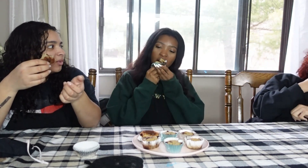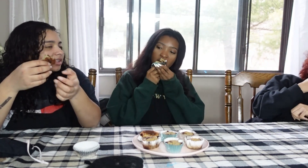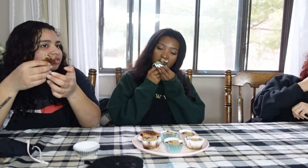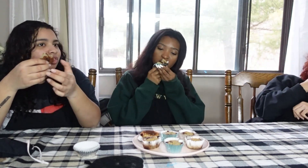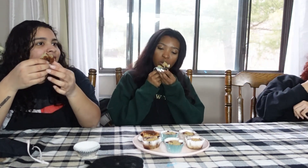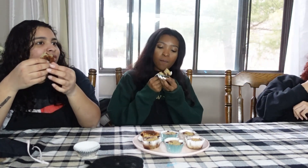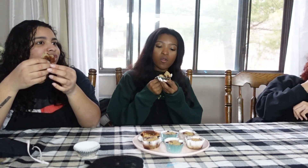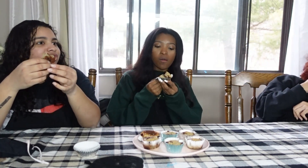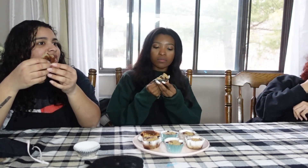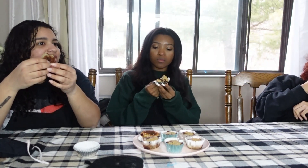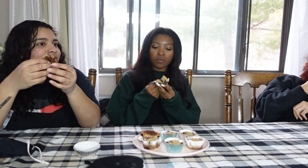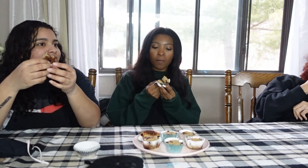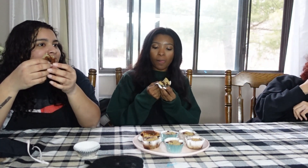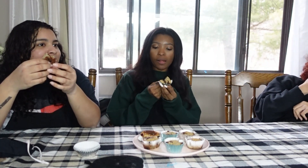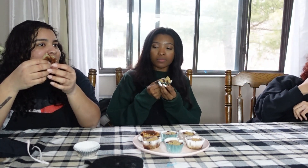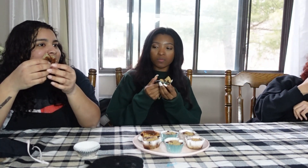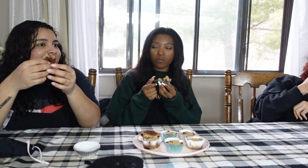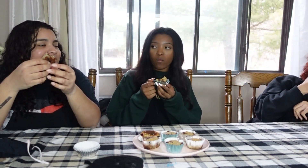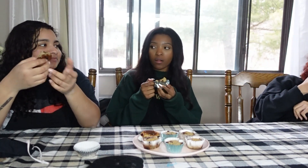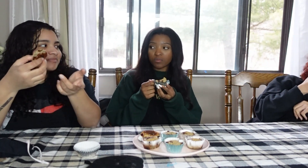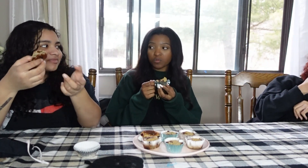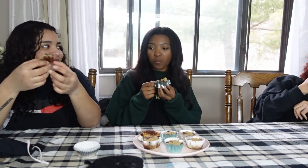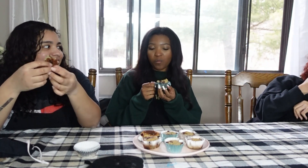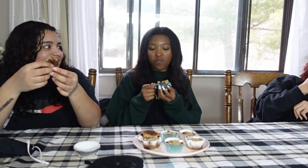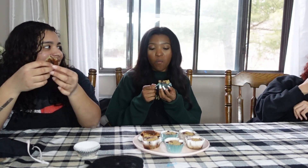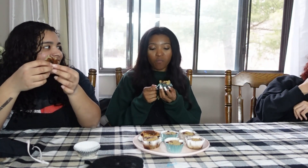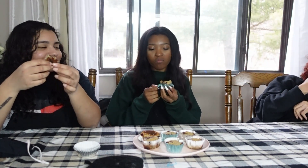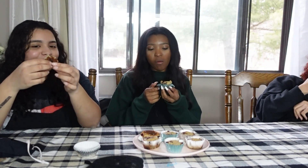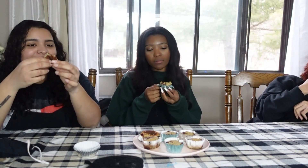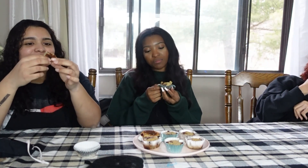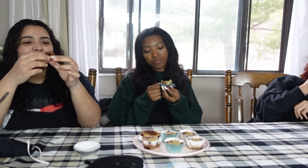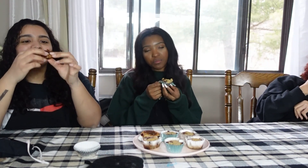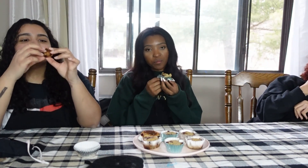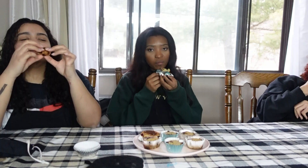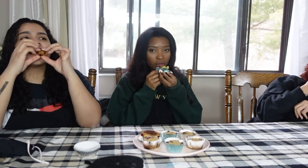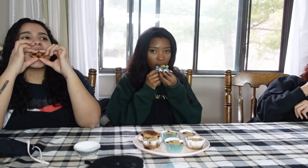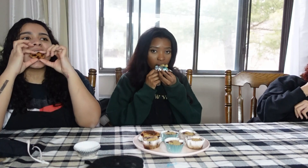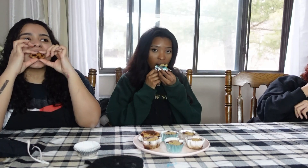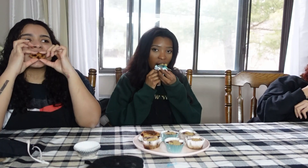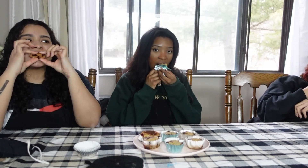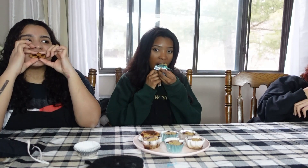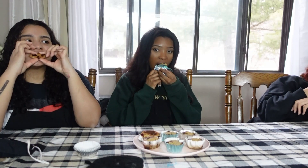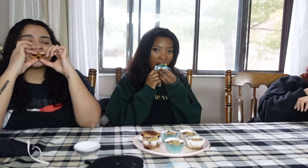then you went don't add all the chocolate I was like I didn't know how to tell you I mean